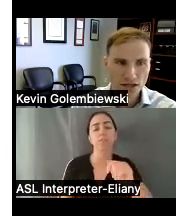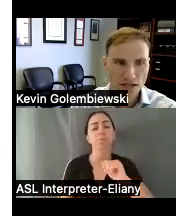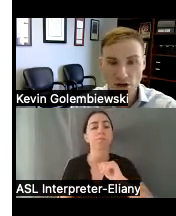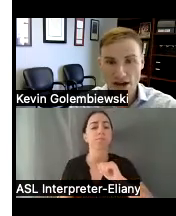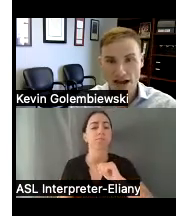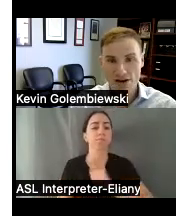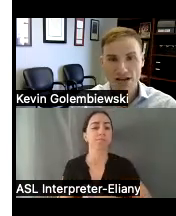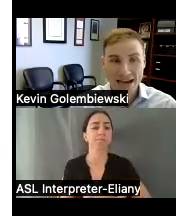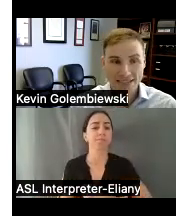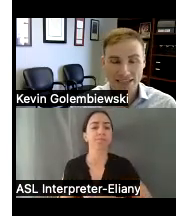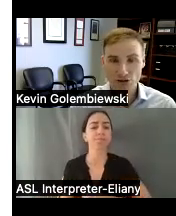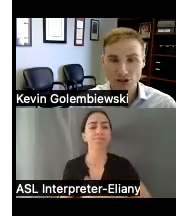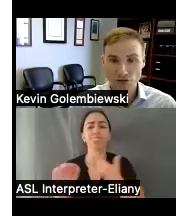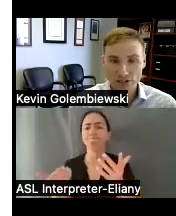and so how do you access our services